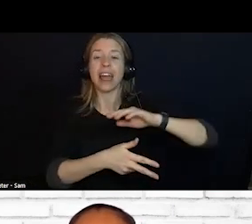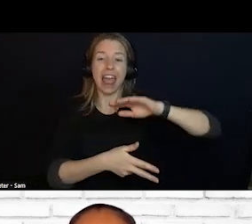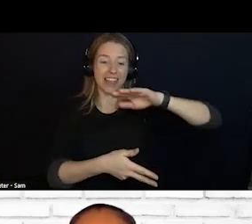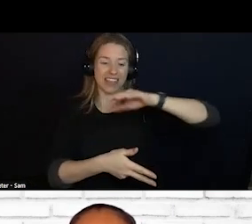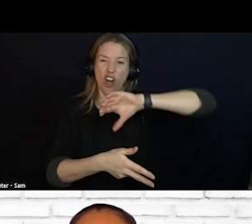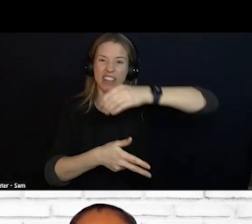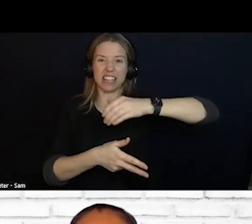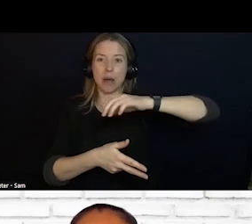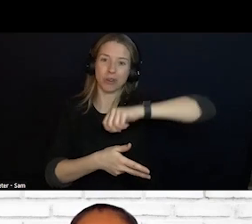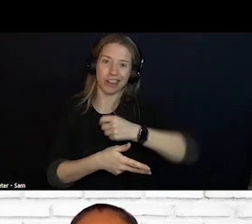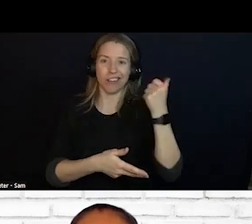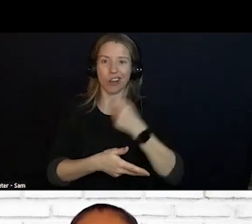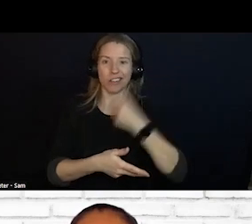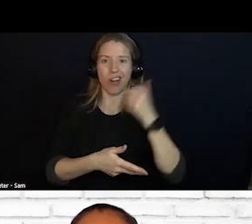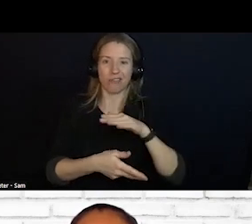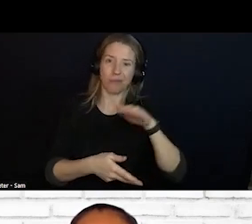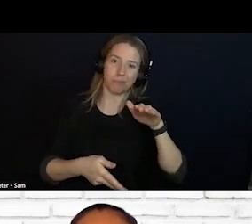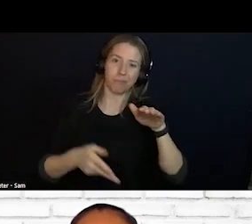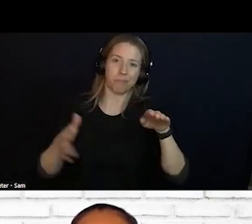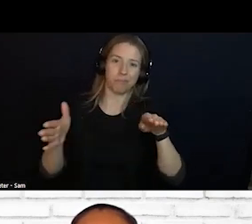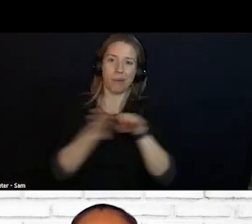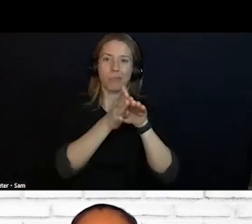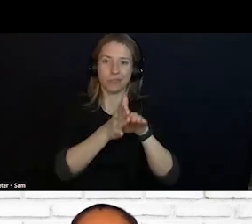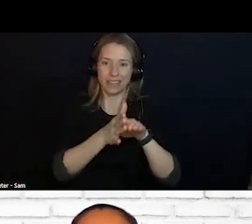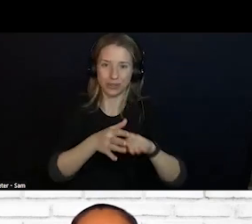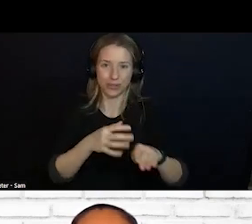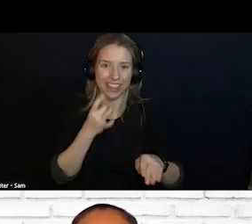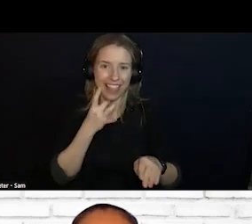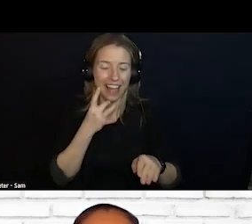AMBULANCE WITH BUBBLE TOPS AND THE REASON IS MY HOSPITAL COULD